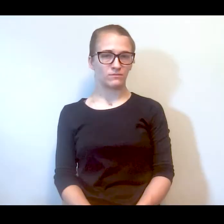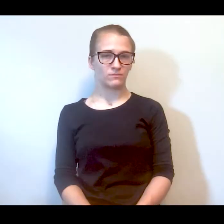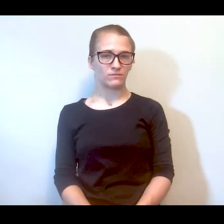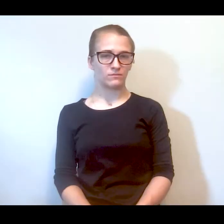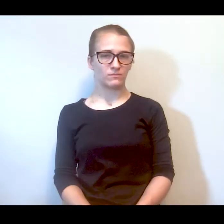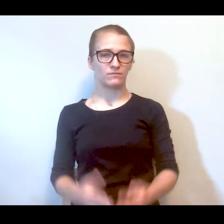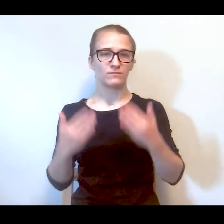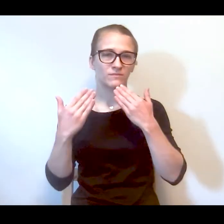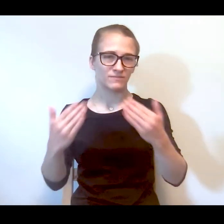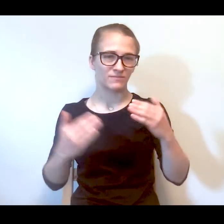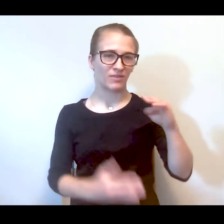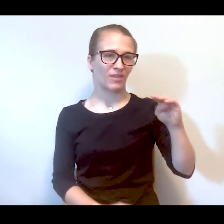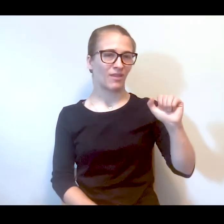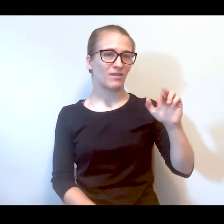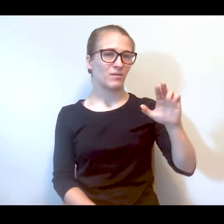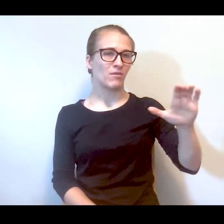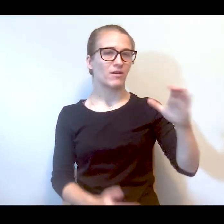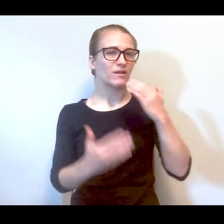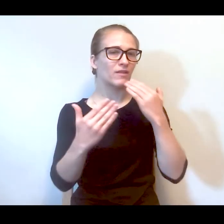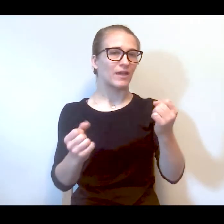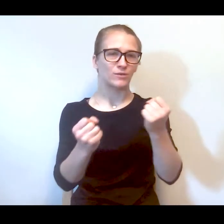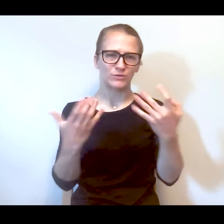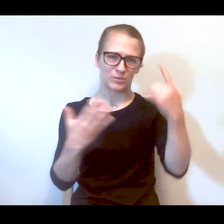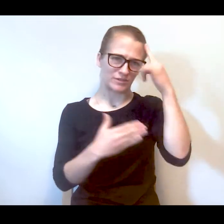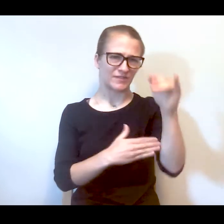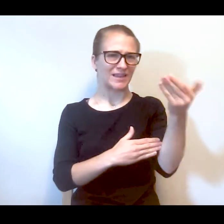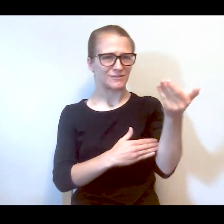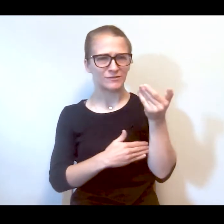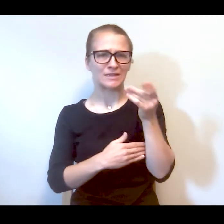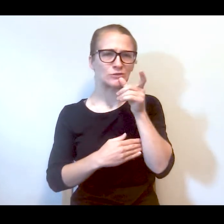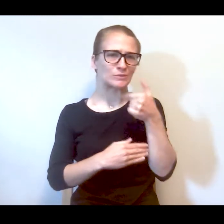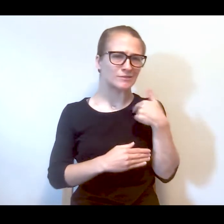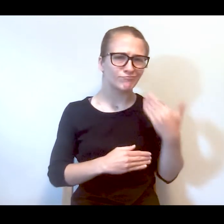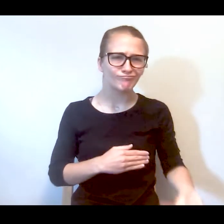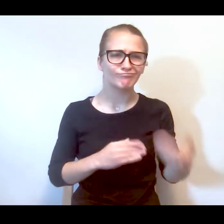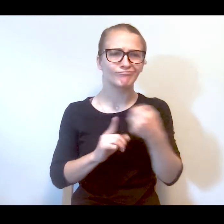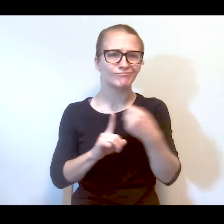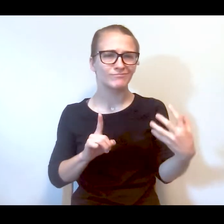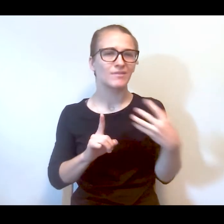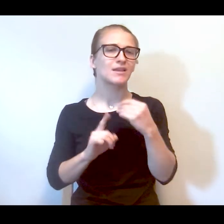Thank you. Marc, thank you very much for that introduction and for all of